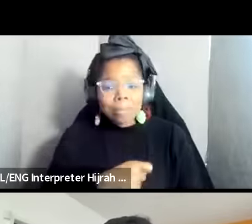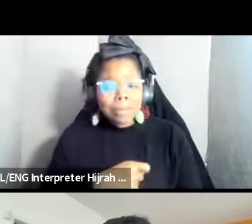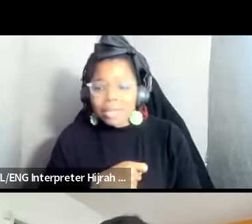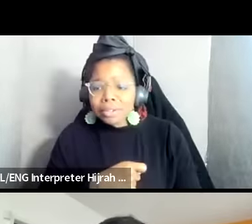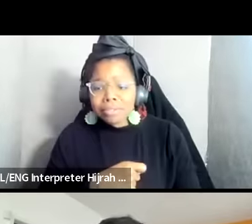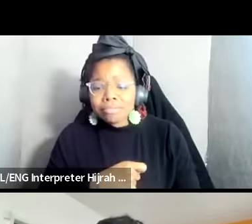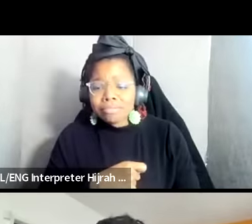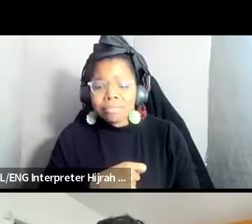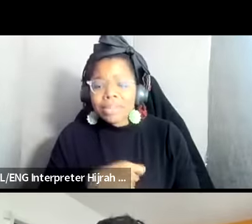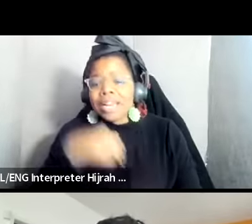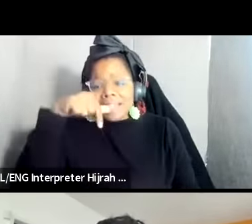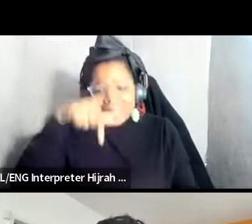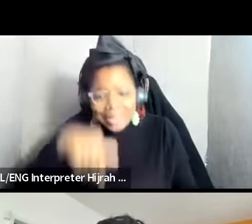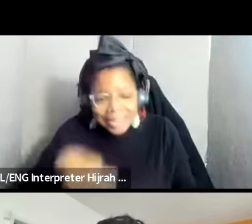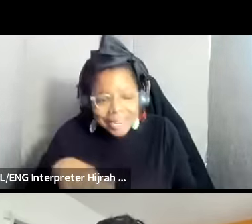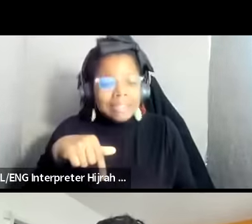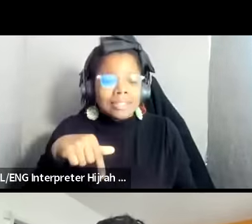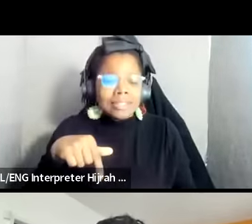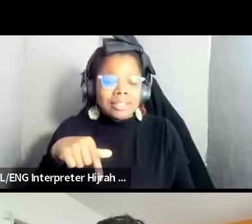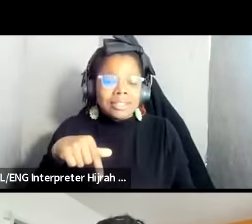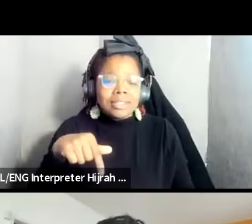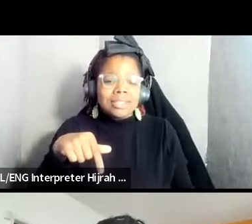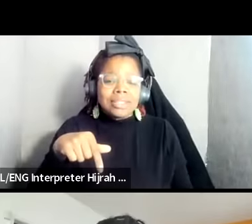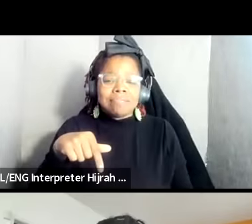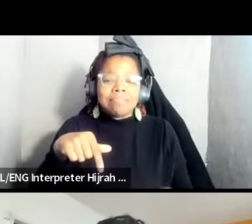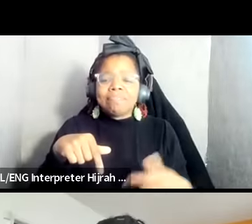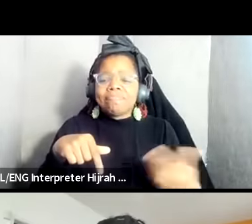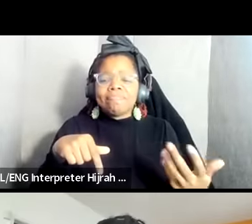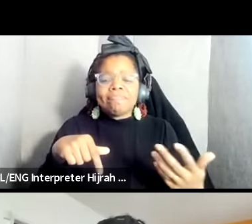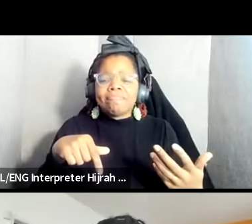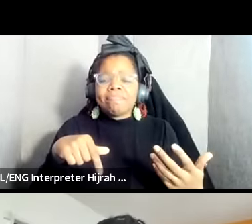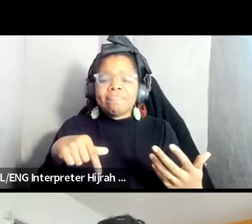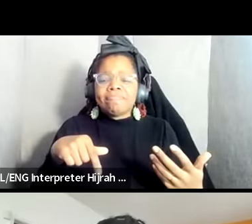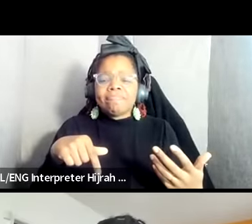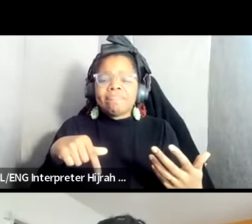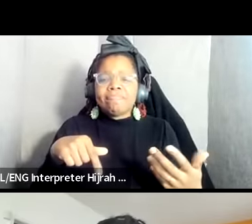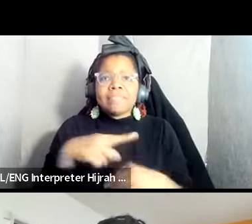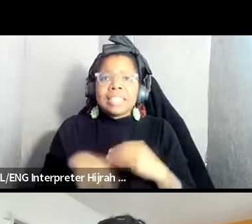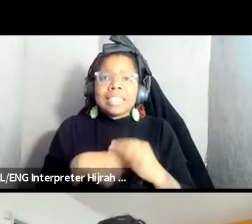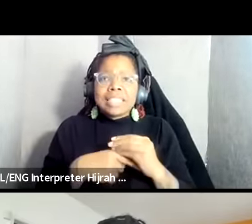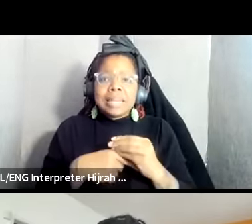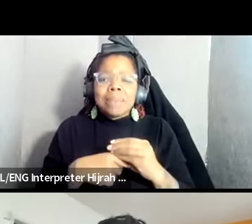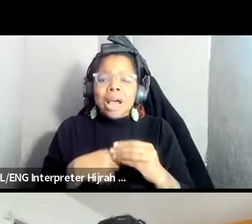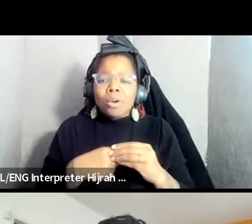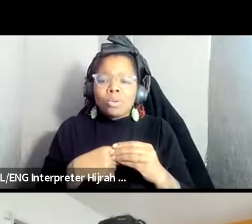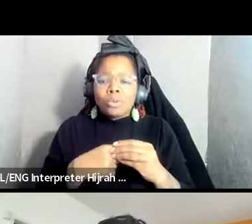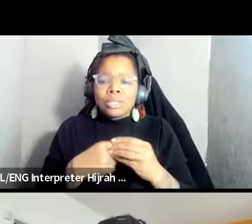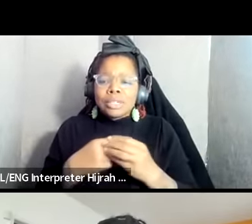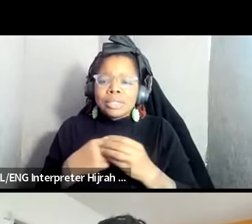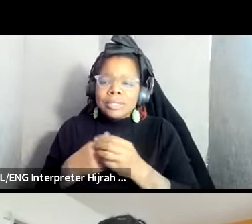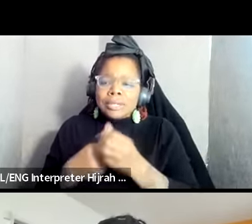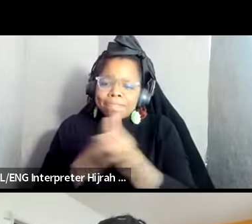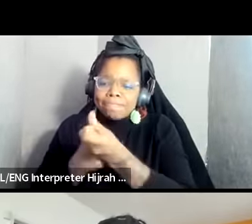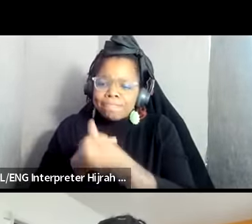is this is a a um this is about being aligned with the oppressed people of the world world so